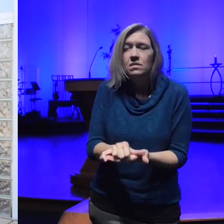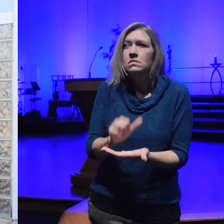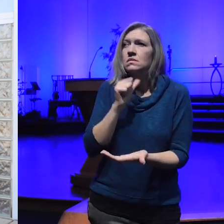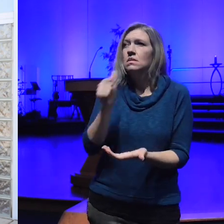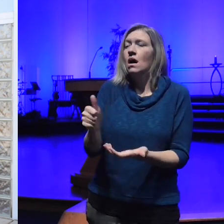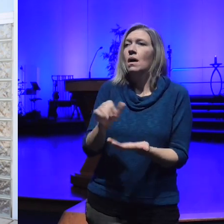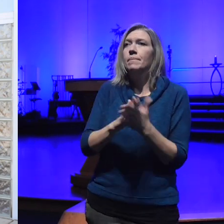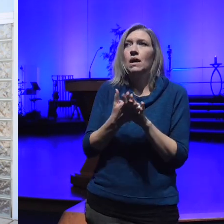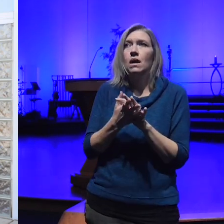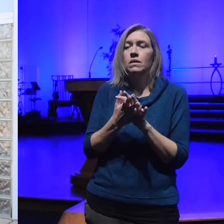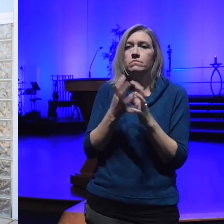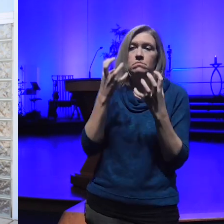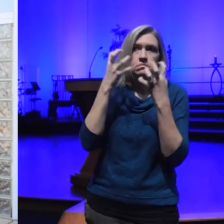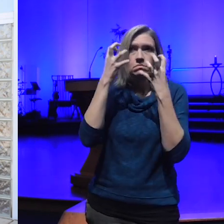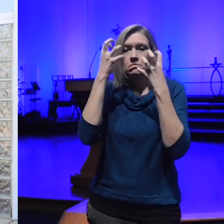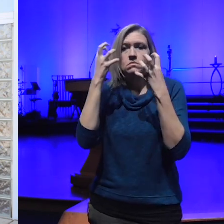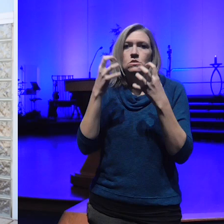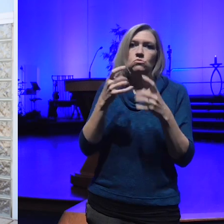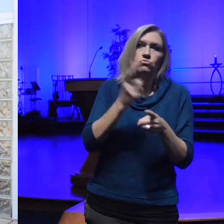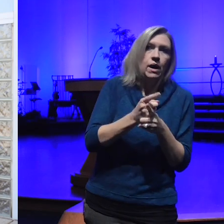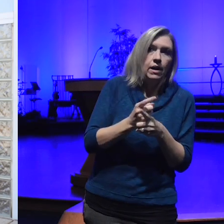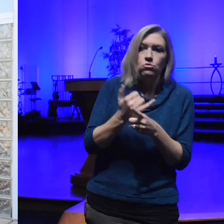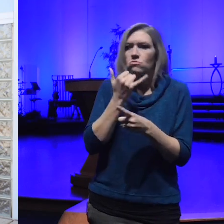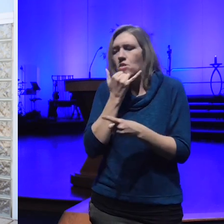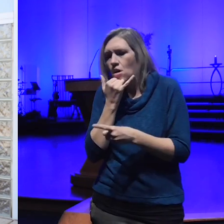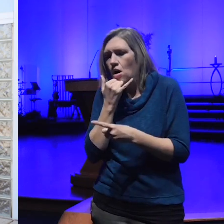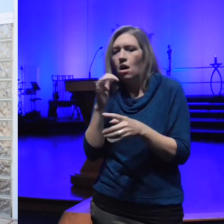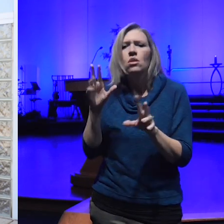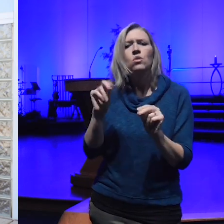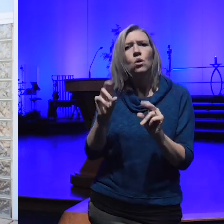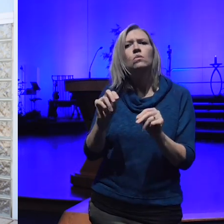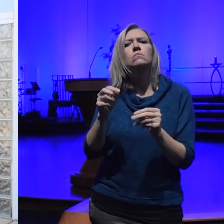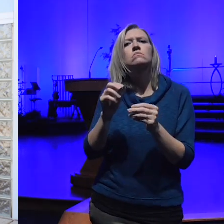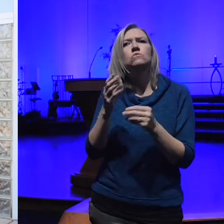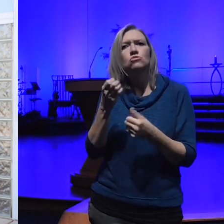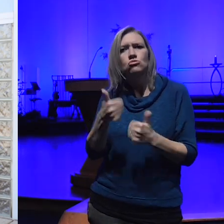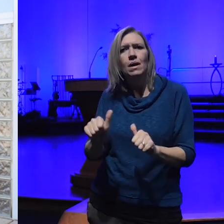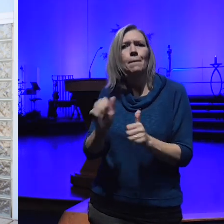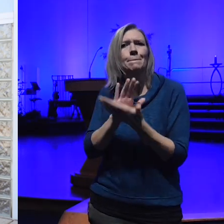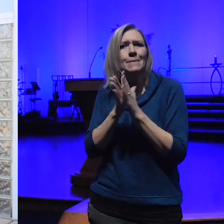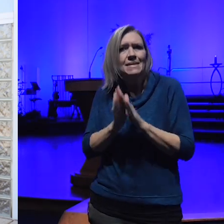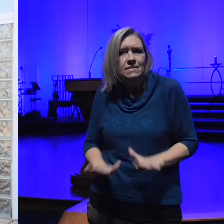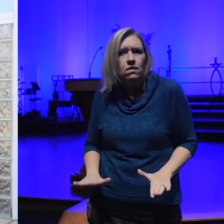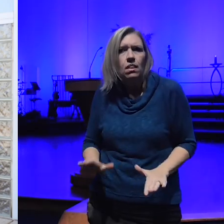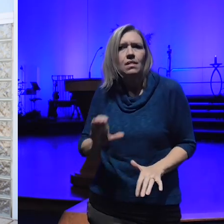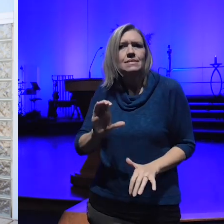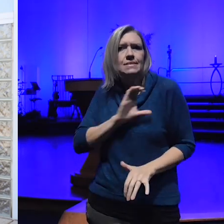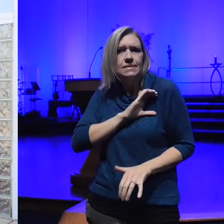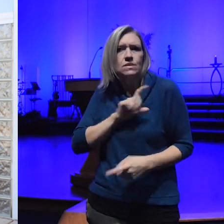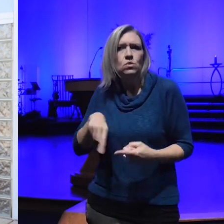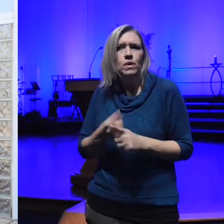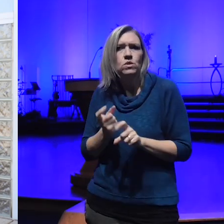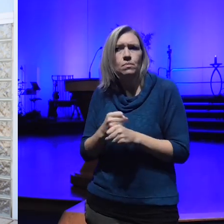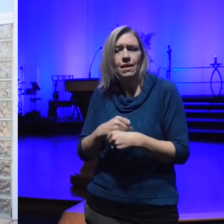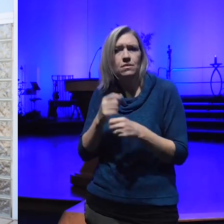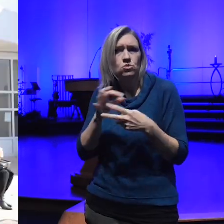and wrong and to try to be a peaceful citizen when you make your choices beautiful thank you so much